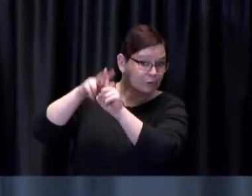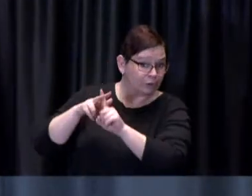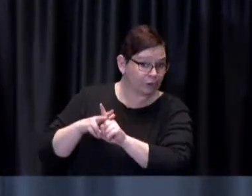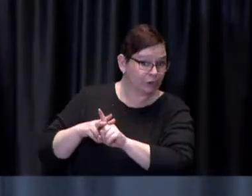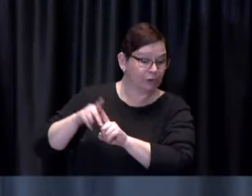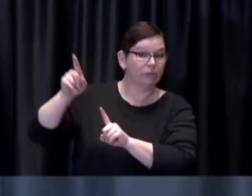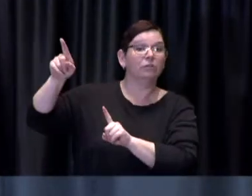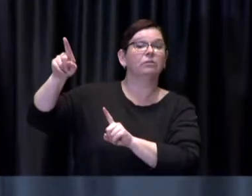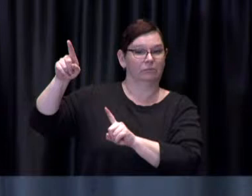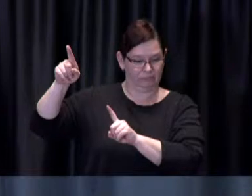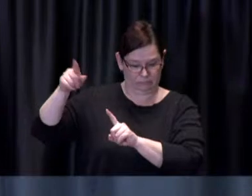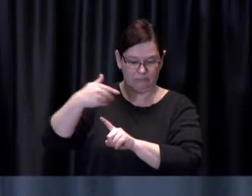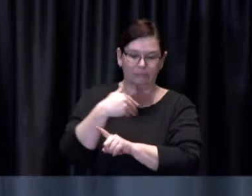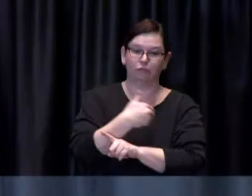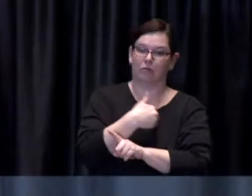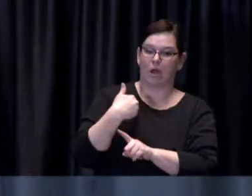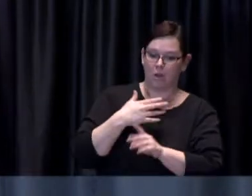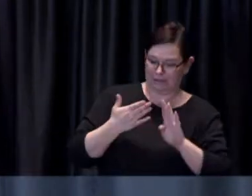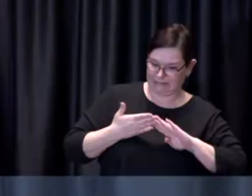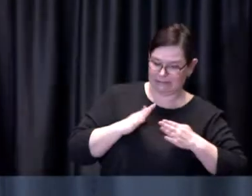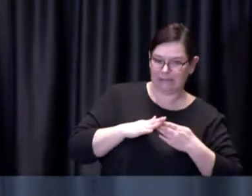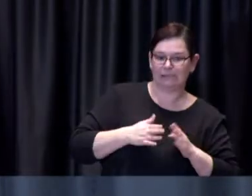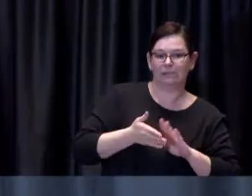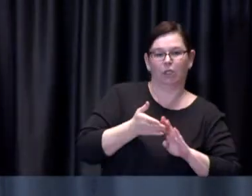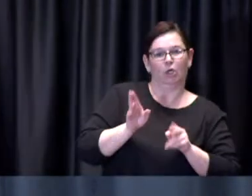does not provide for standby list functionality.